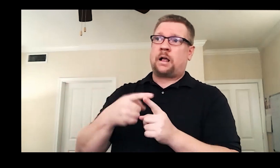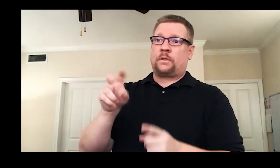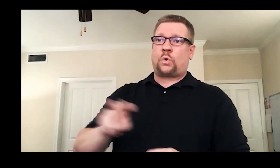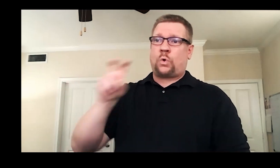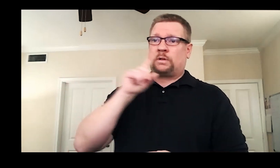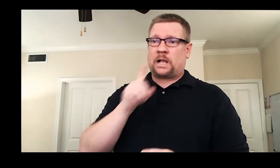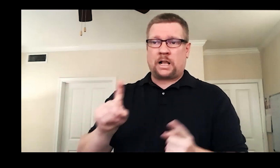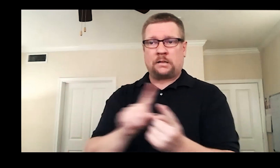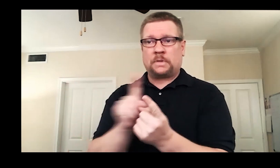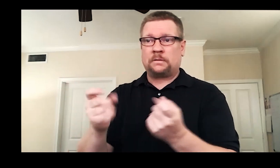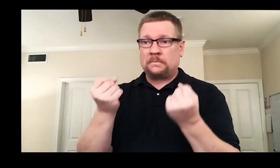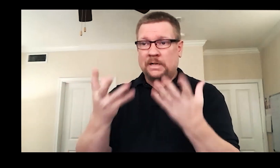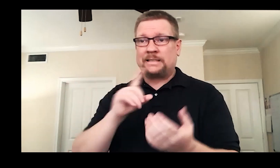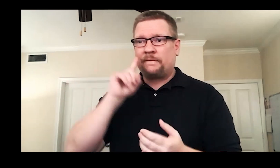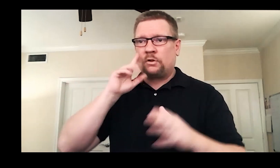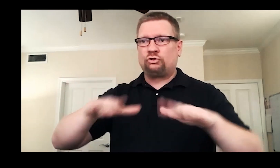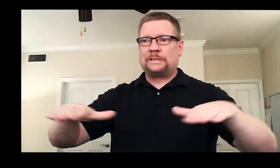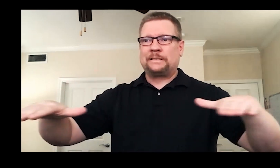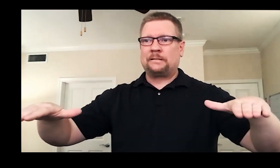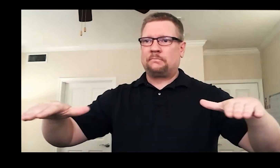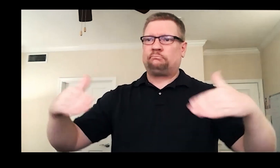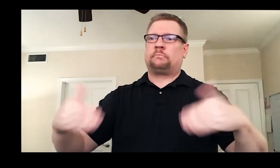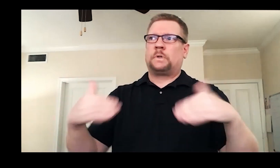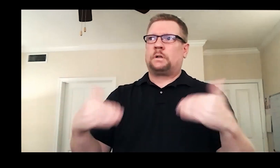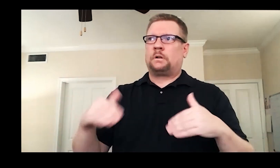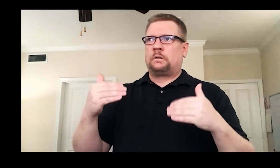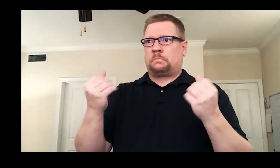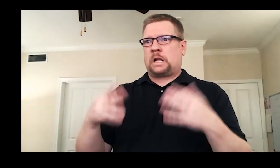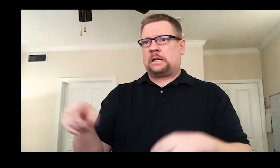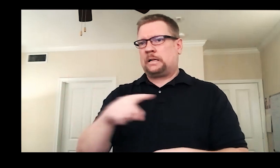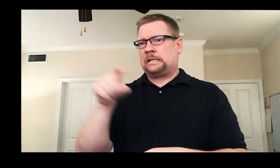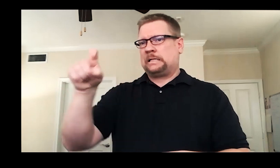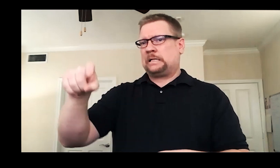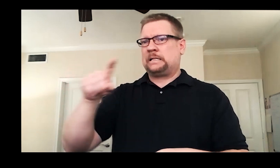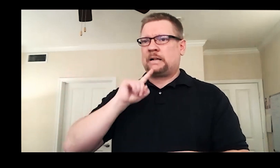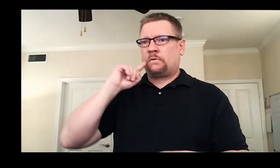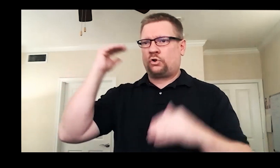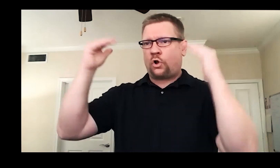while on tour to meet many Deaf and hearing kids for whom there were few to no Deaf role models.